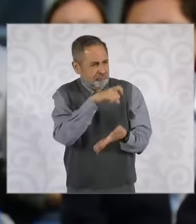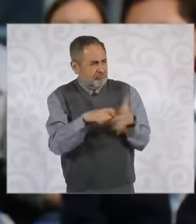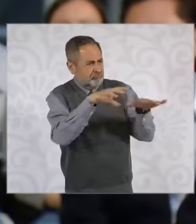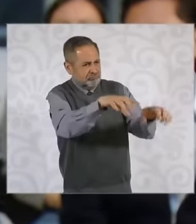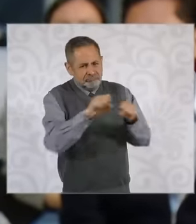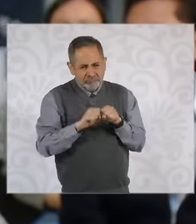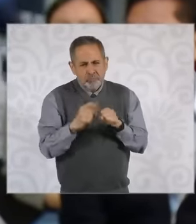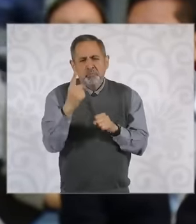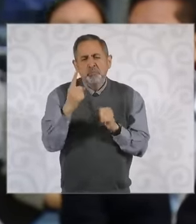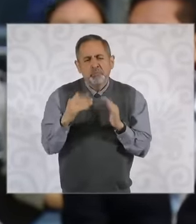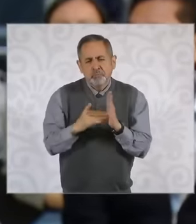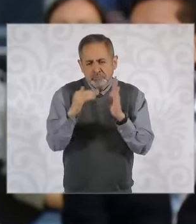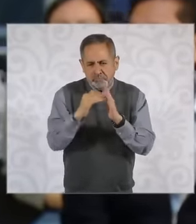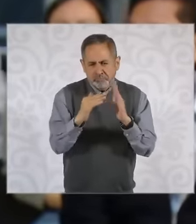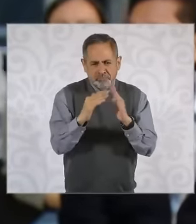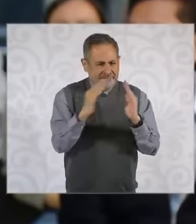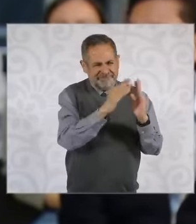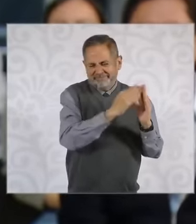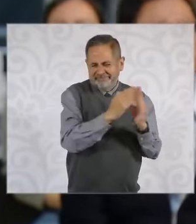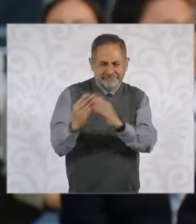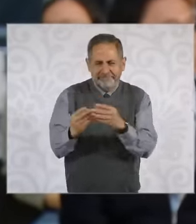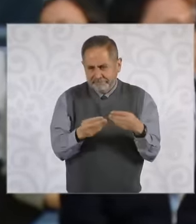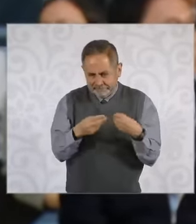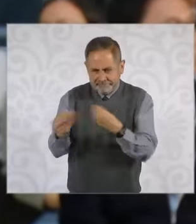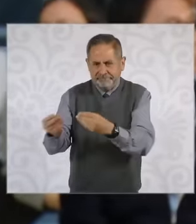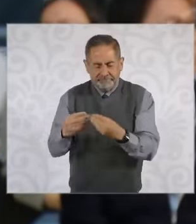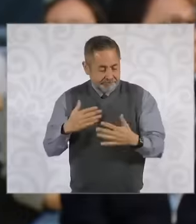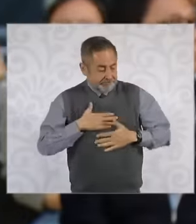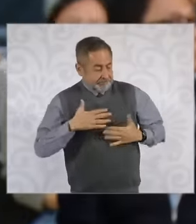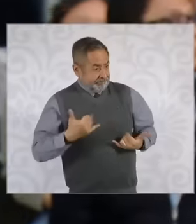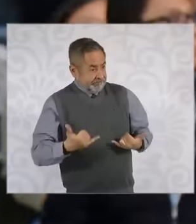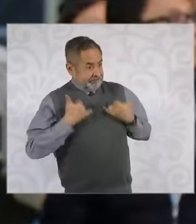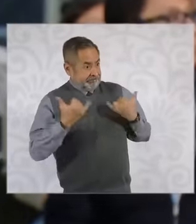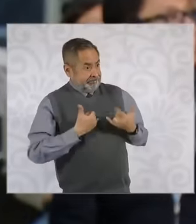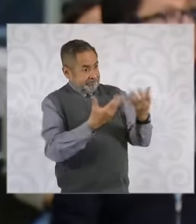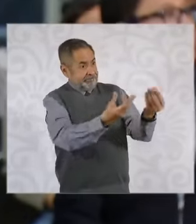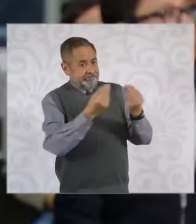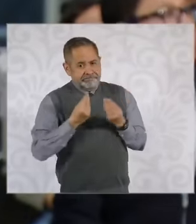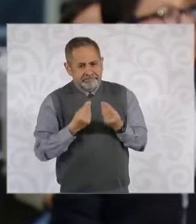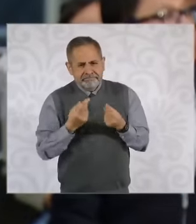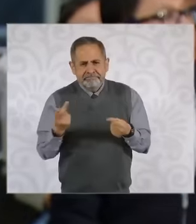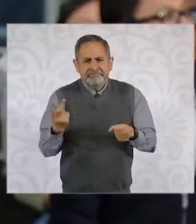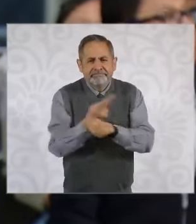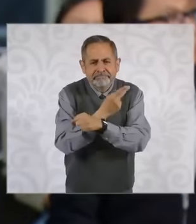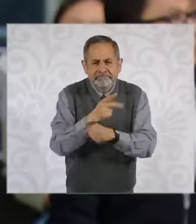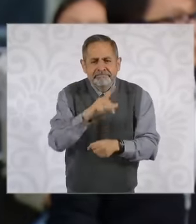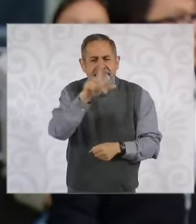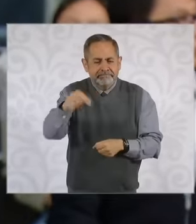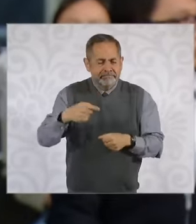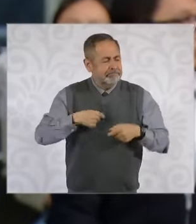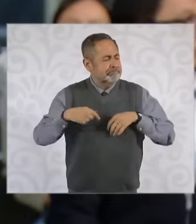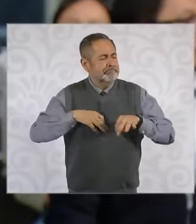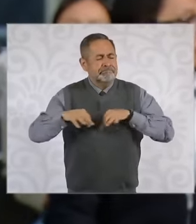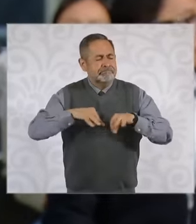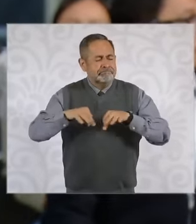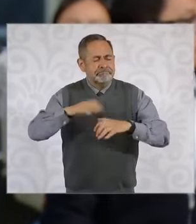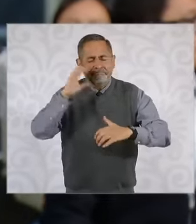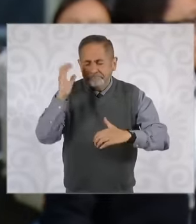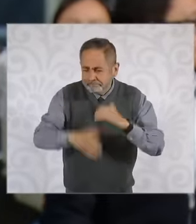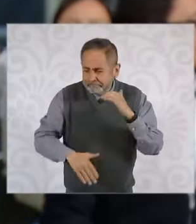that are going to be built in his administration. What happens if he is left without work, disabled, or